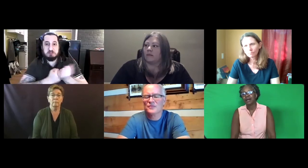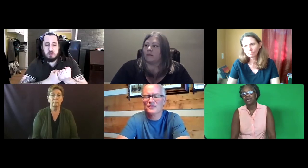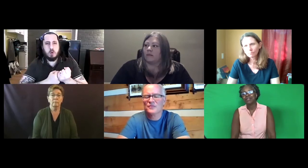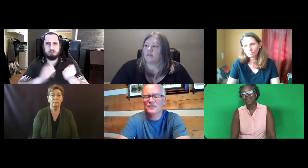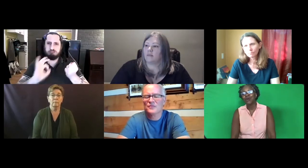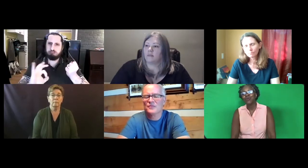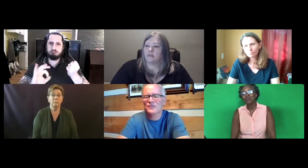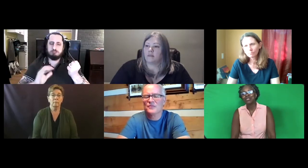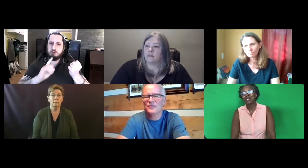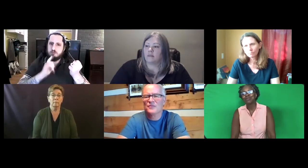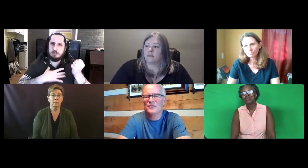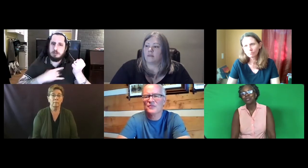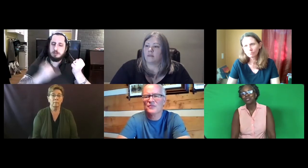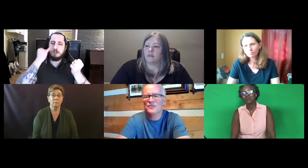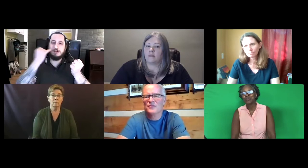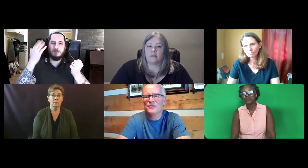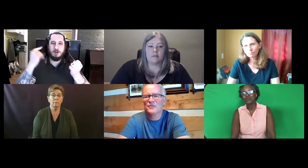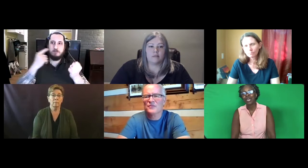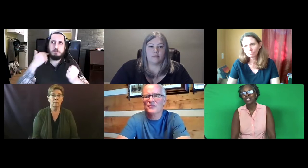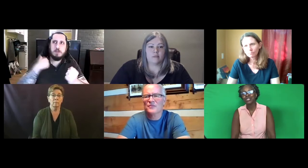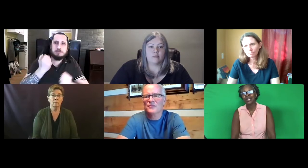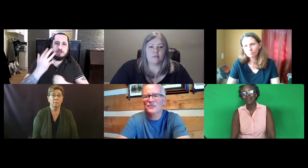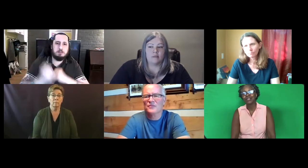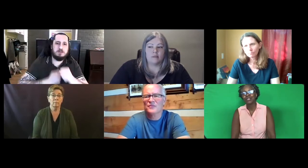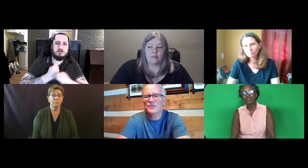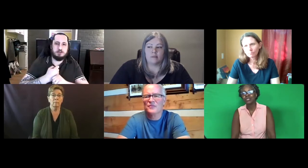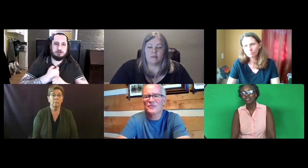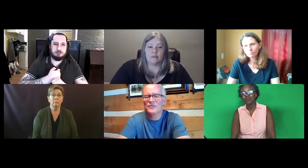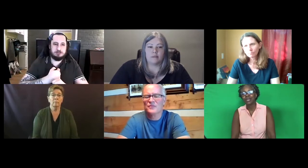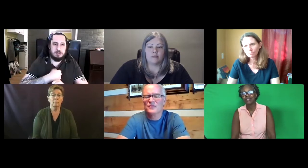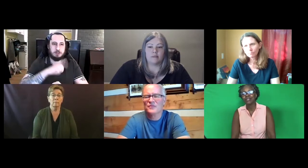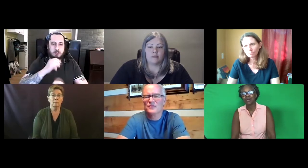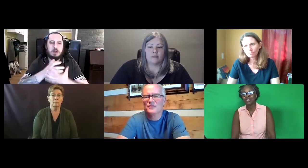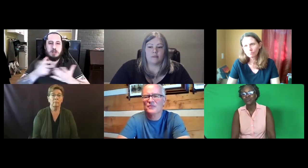And now when we talked about interpreter certification I thought, you know, this is a great idea.